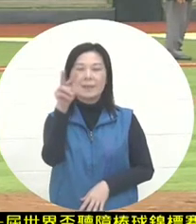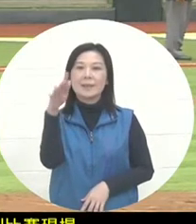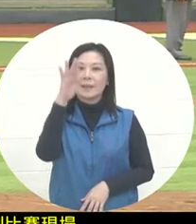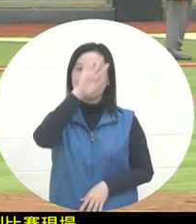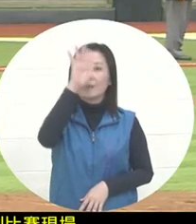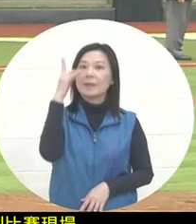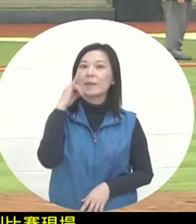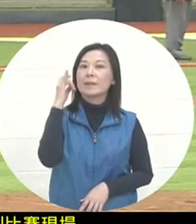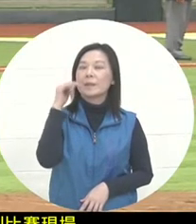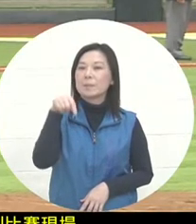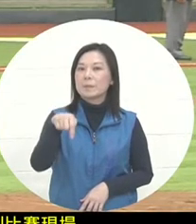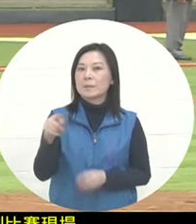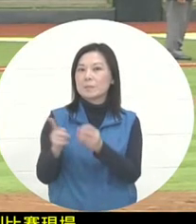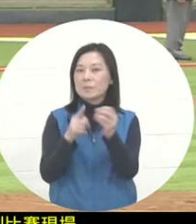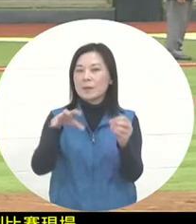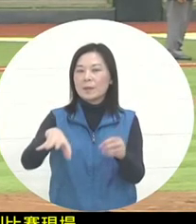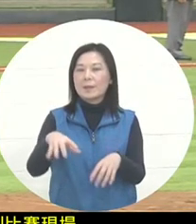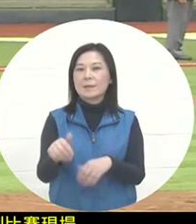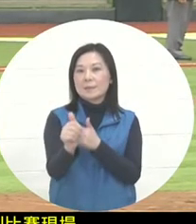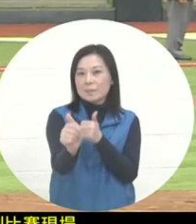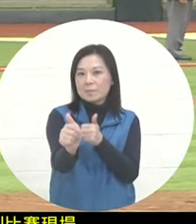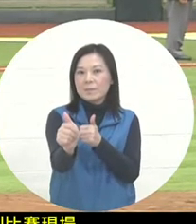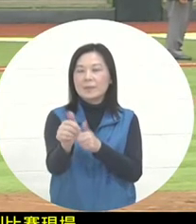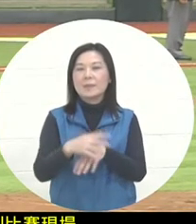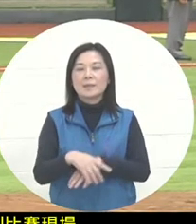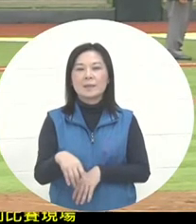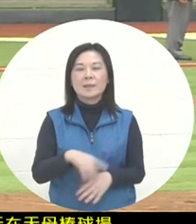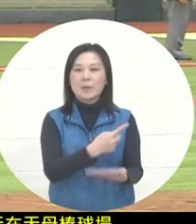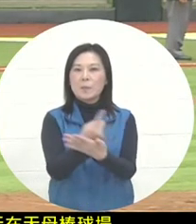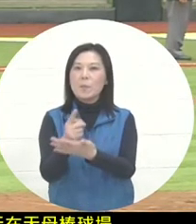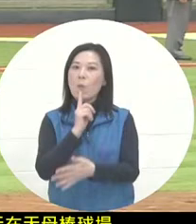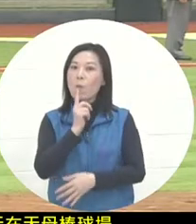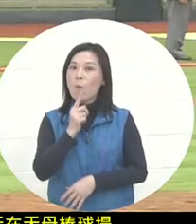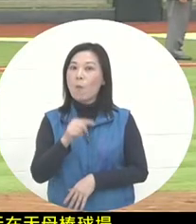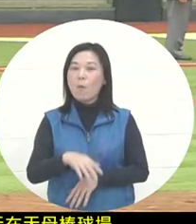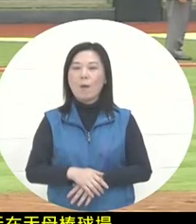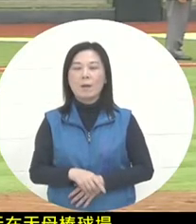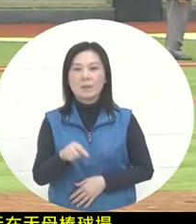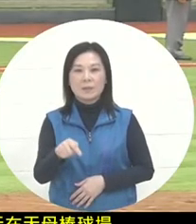is actually playing at this stadium. Everyone will say that as long as Uh,